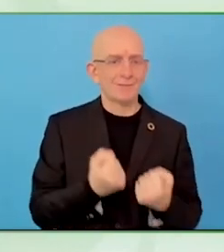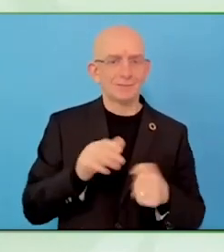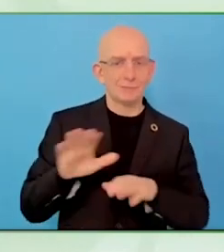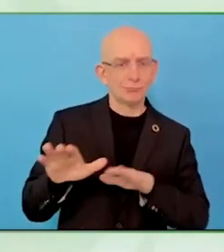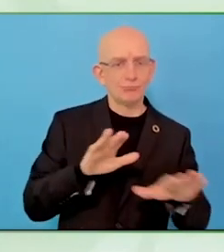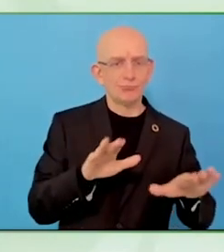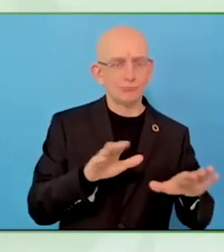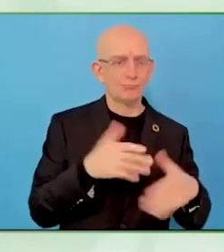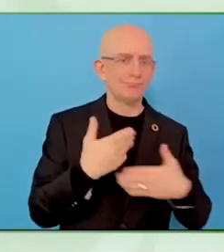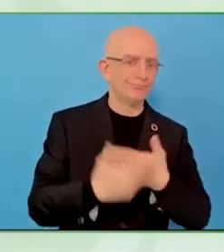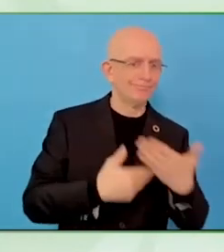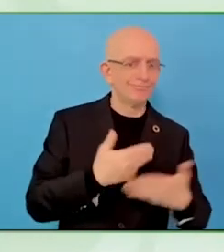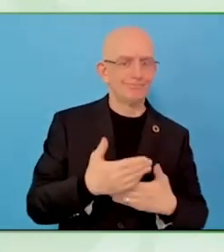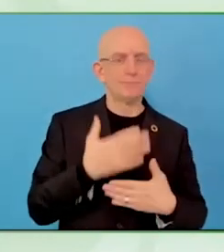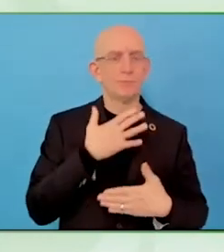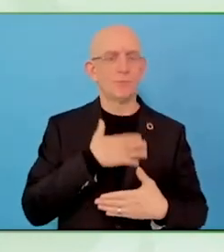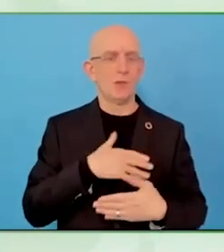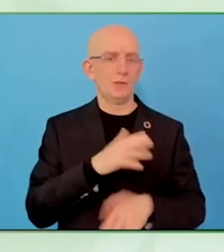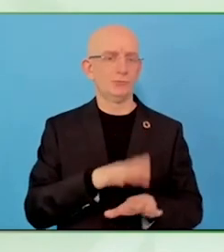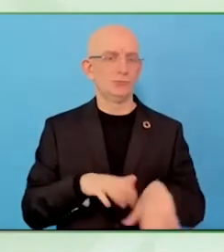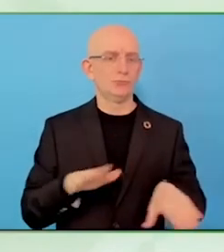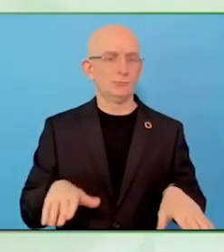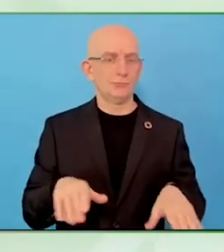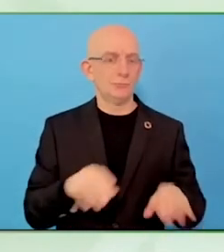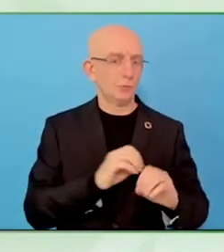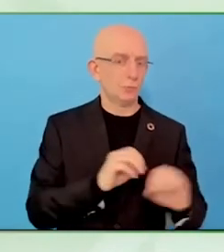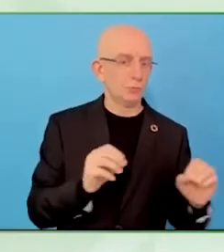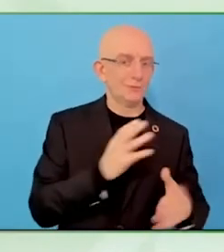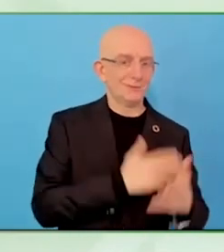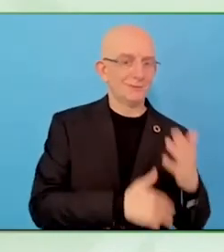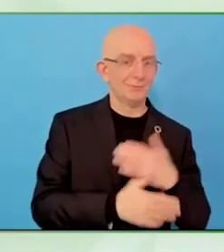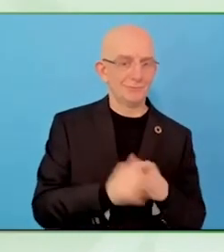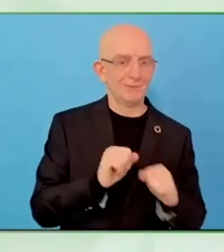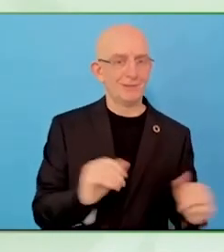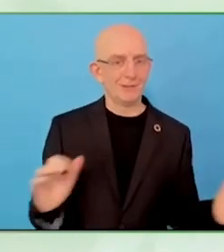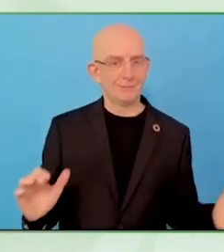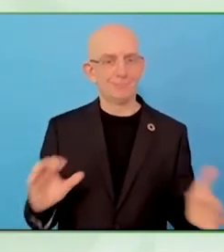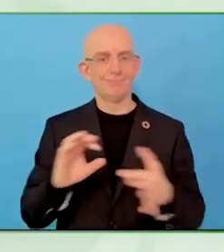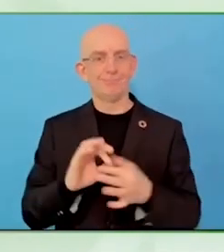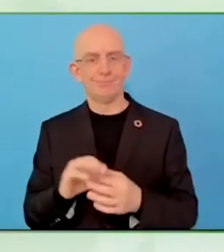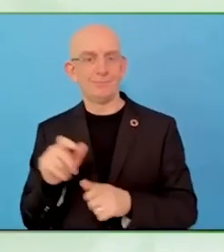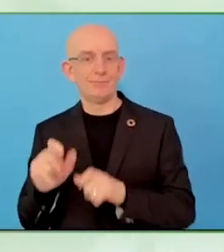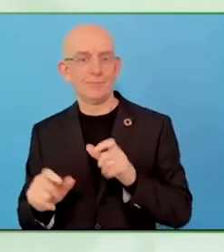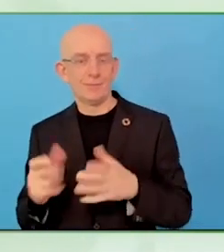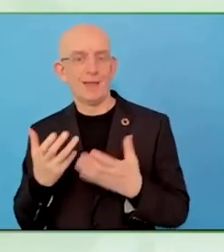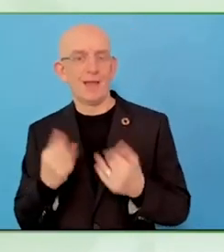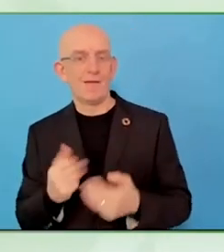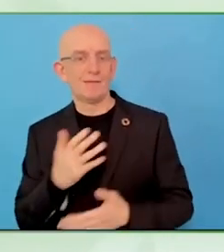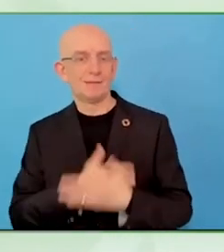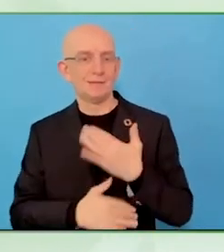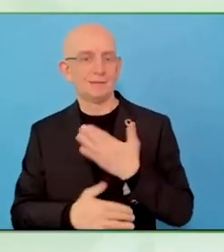to encourage people with disabilities to take the lead in